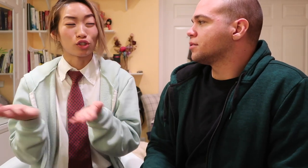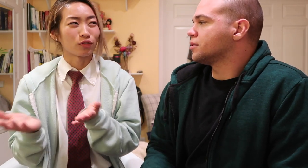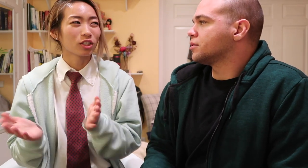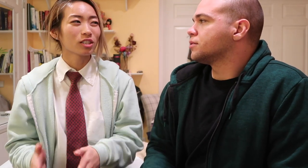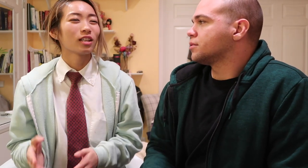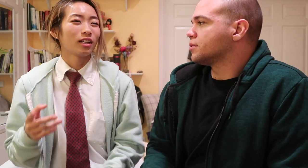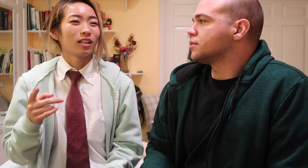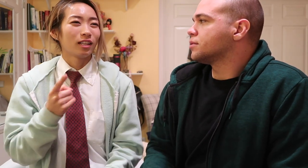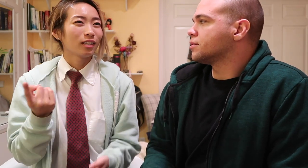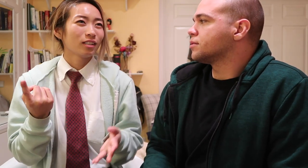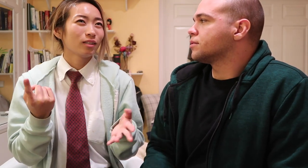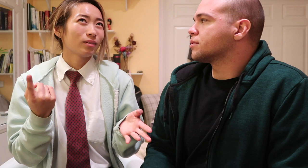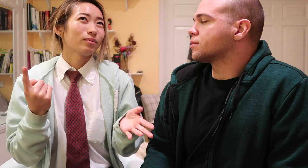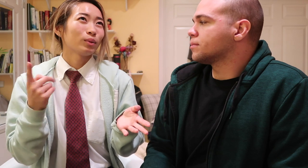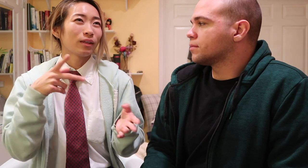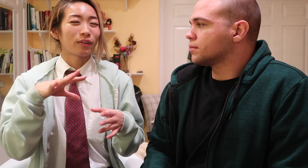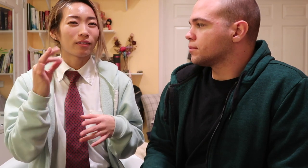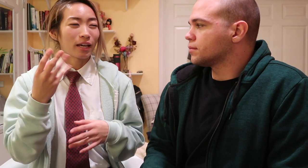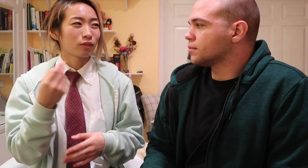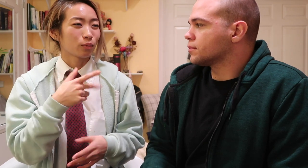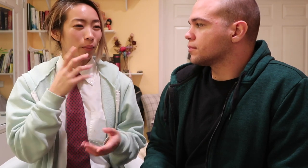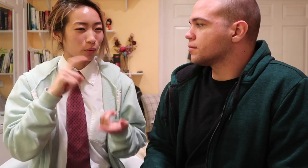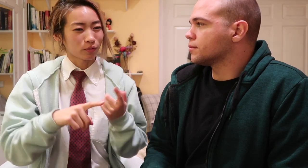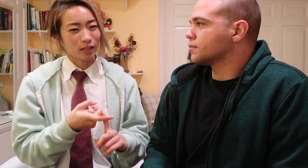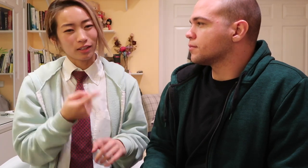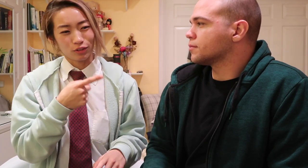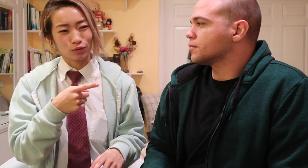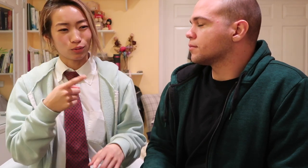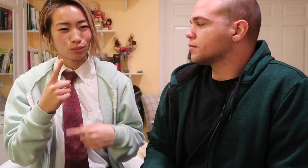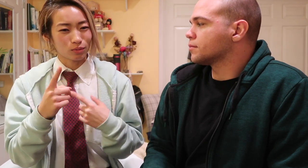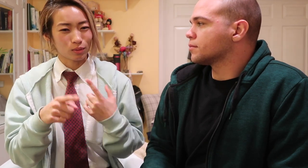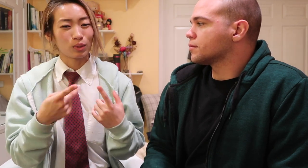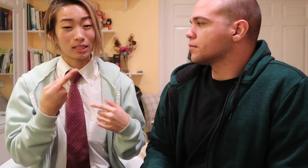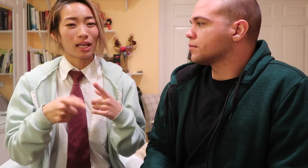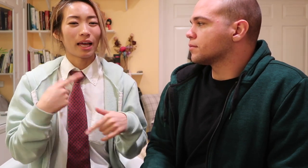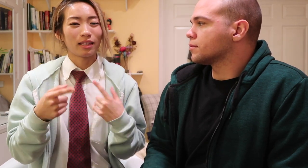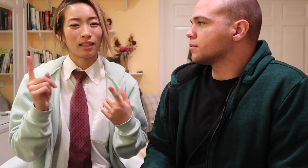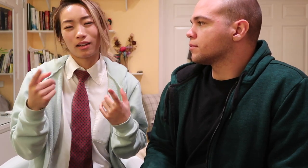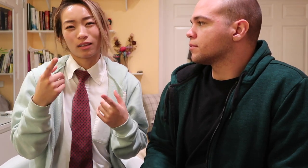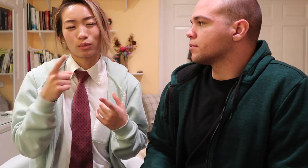servers they when they found out you're my boyfriend and we sign they were